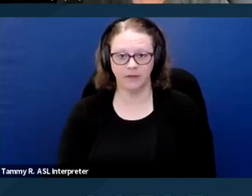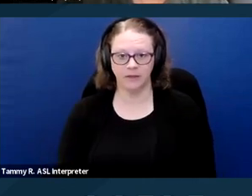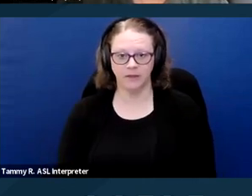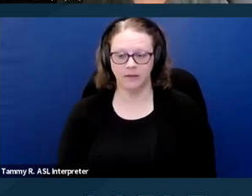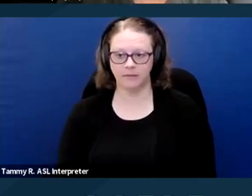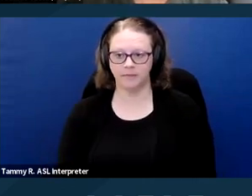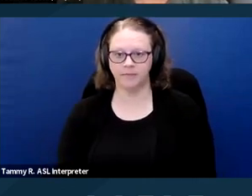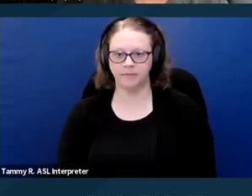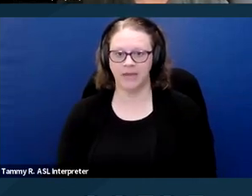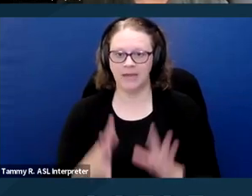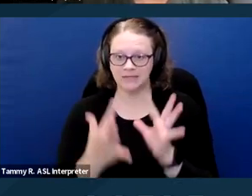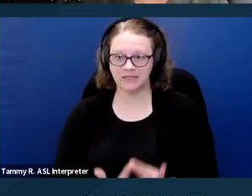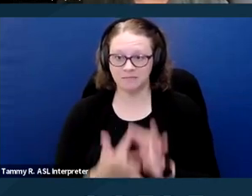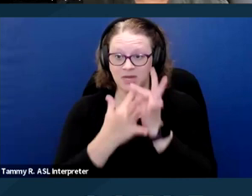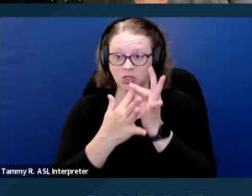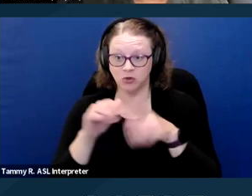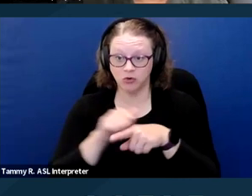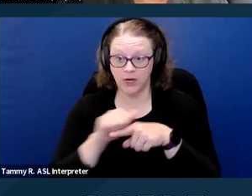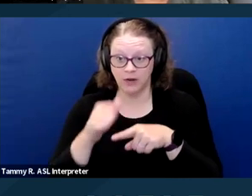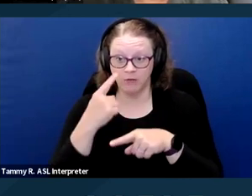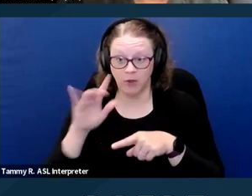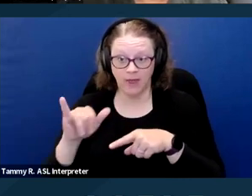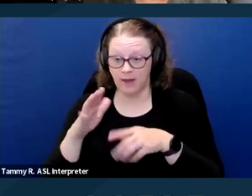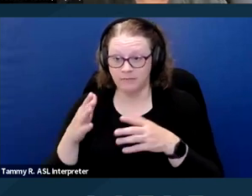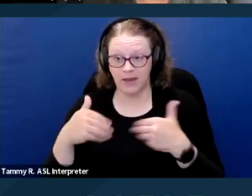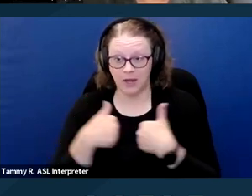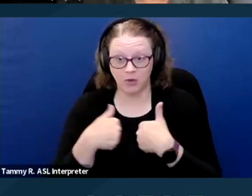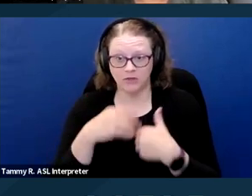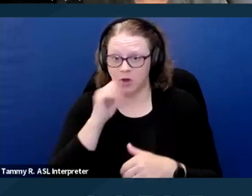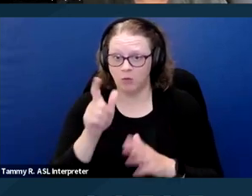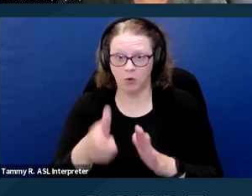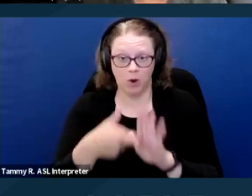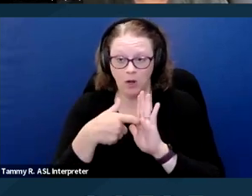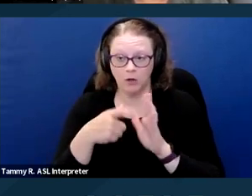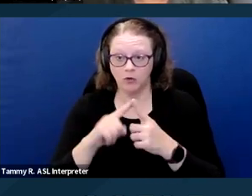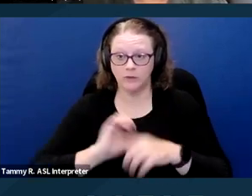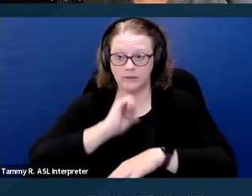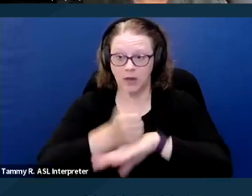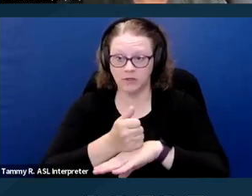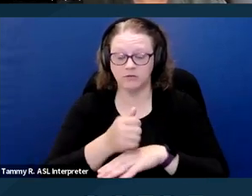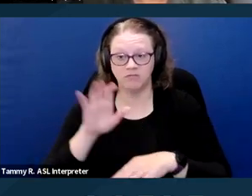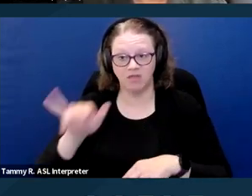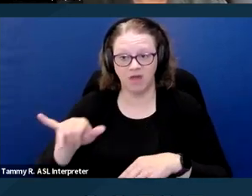Special training is not required to establish that an animal is an assistance animal.